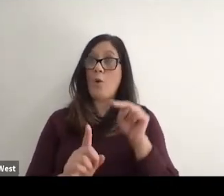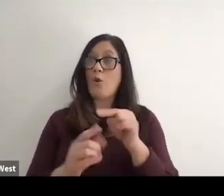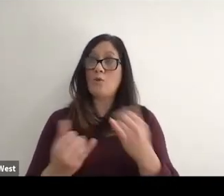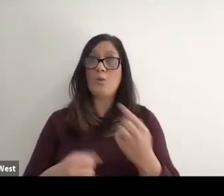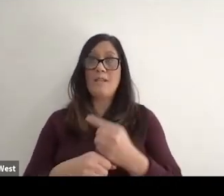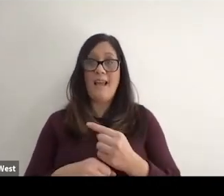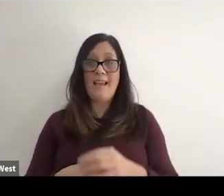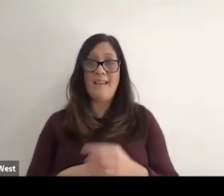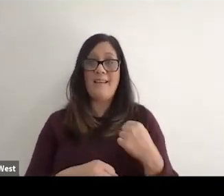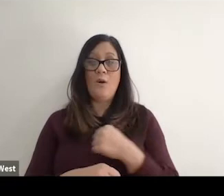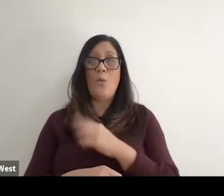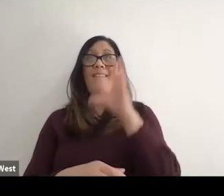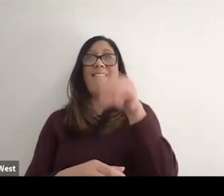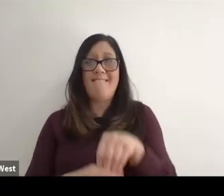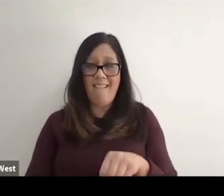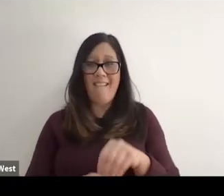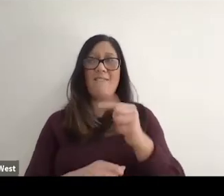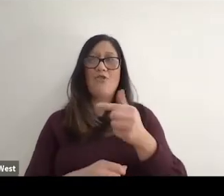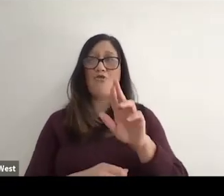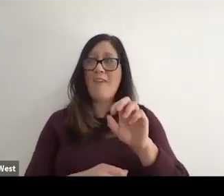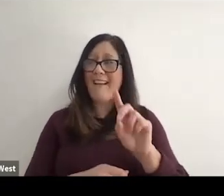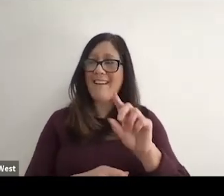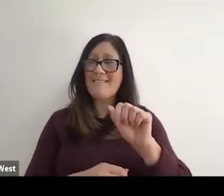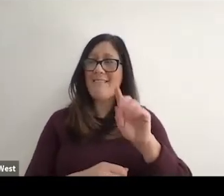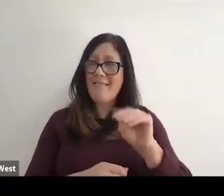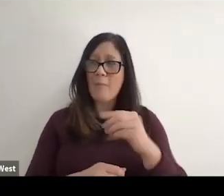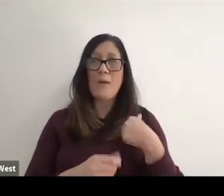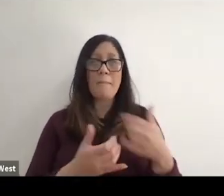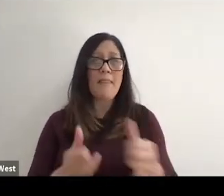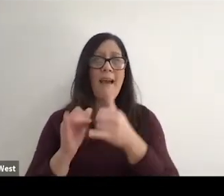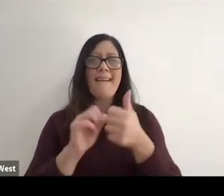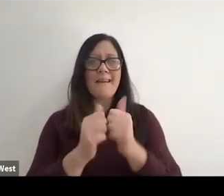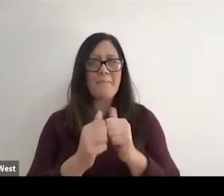And it's like we're part of the Grand Slams we play in compete in the grand